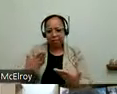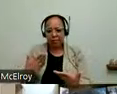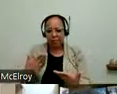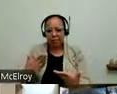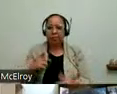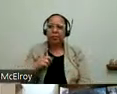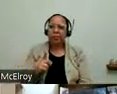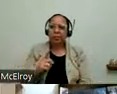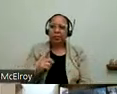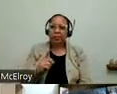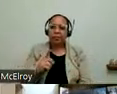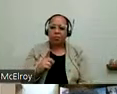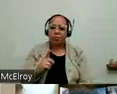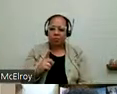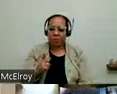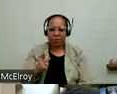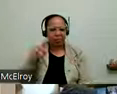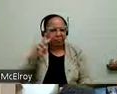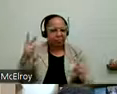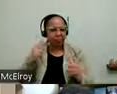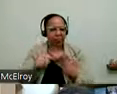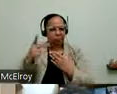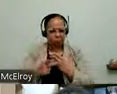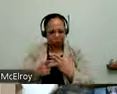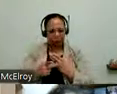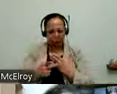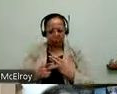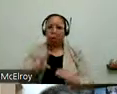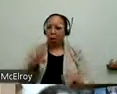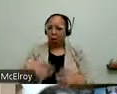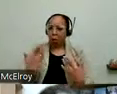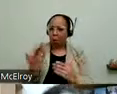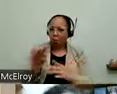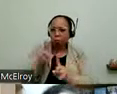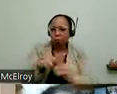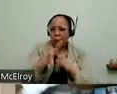this program. You can only apply in a certain time. We take applications